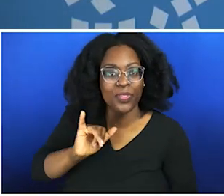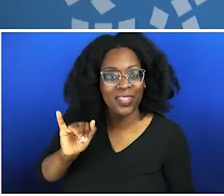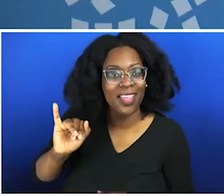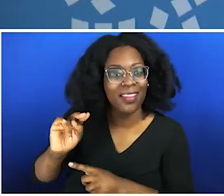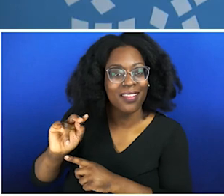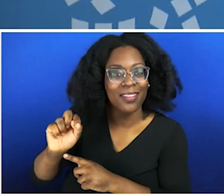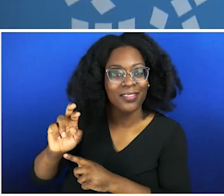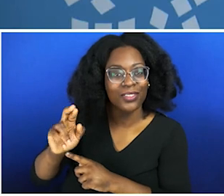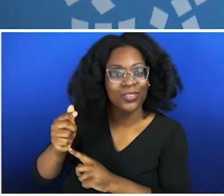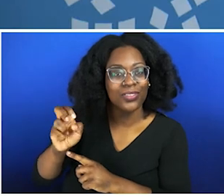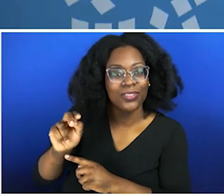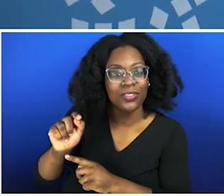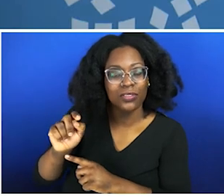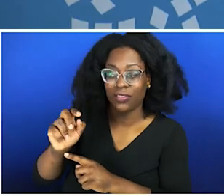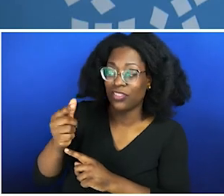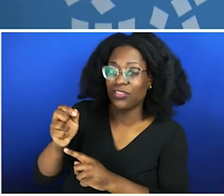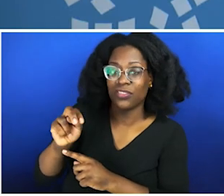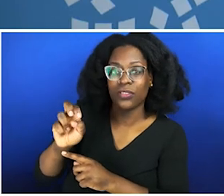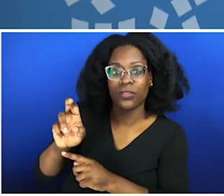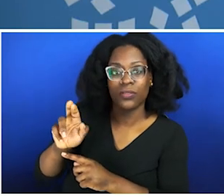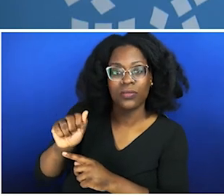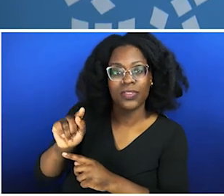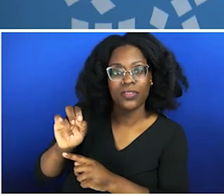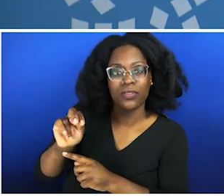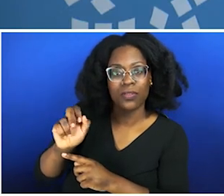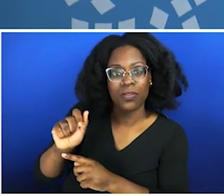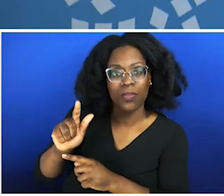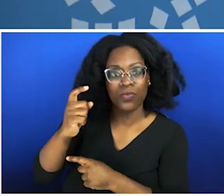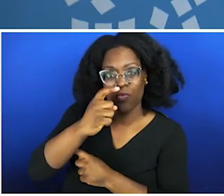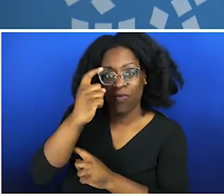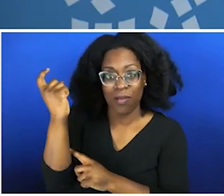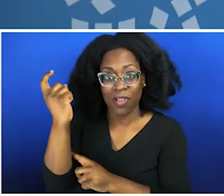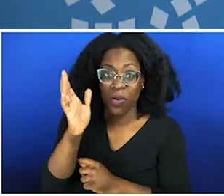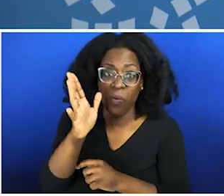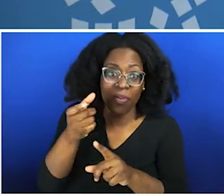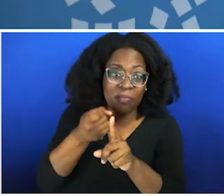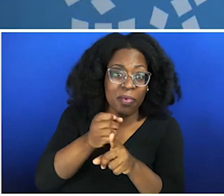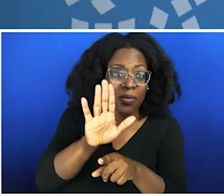trauma impact our ability to thrive and survive, it also impacts our ability to understand